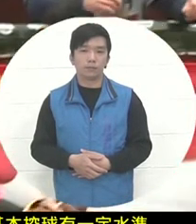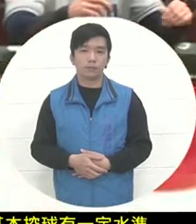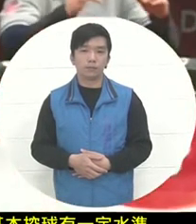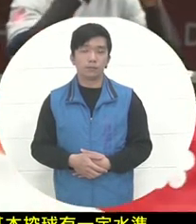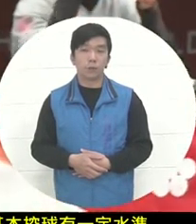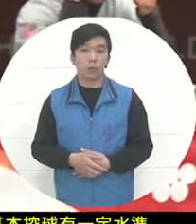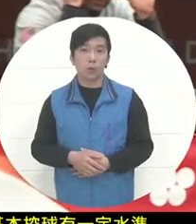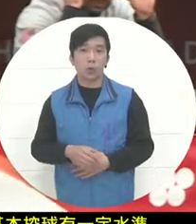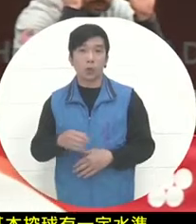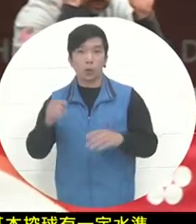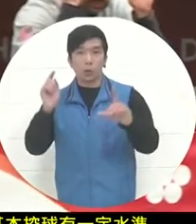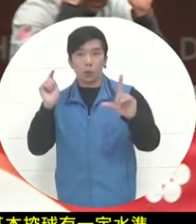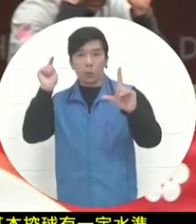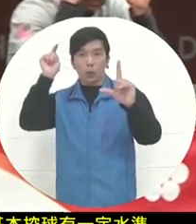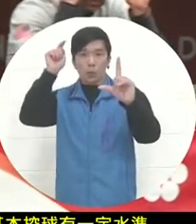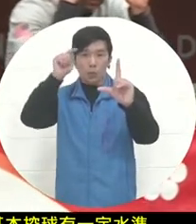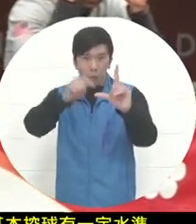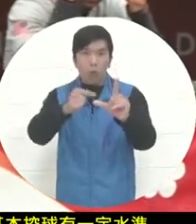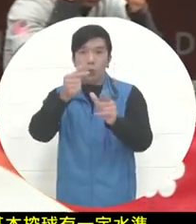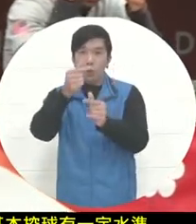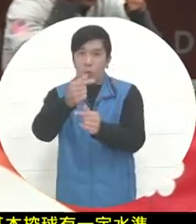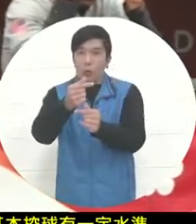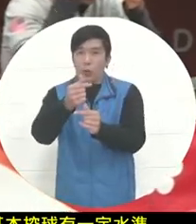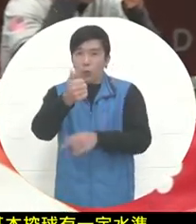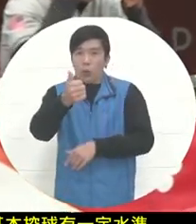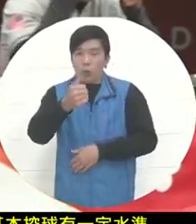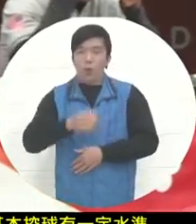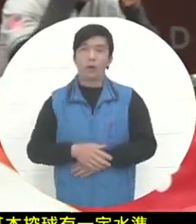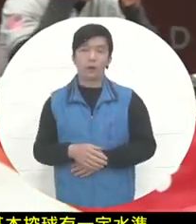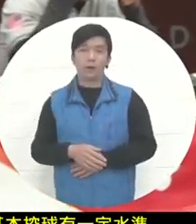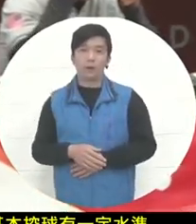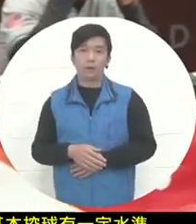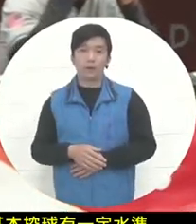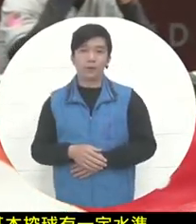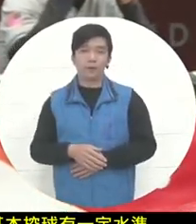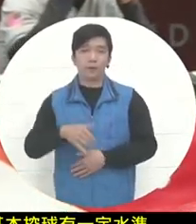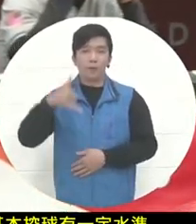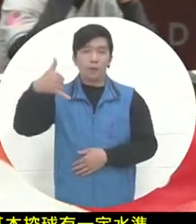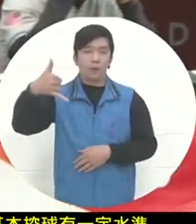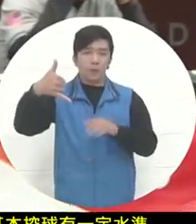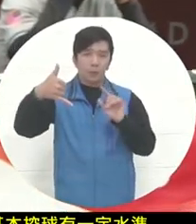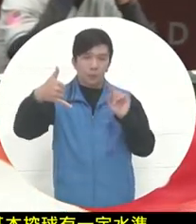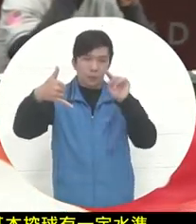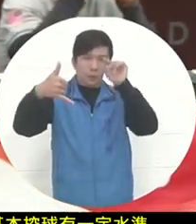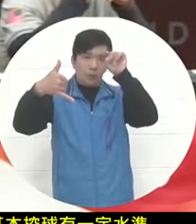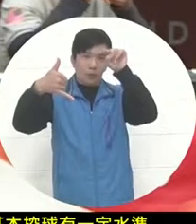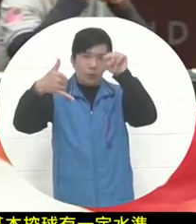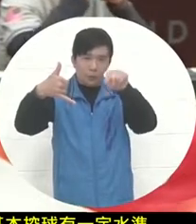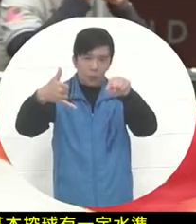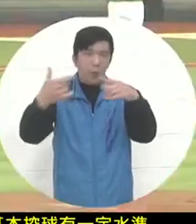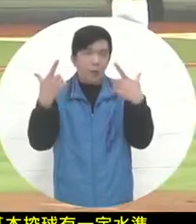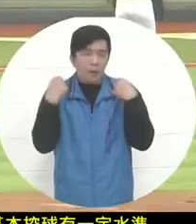. This ball is quite accurate. I'm also trying to use this framing action on my outside foot